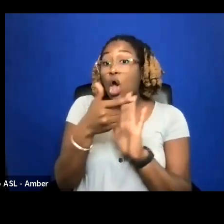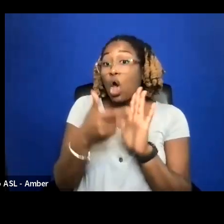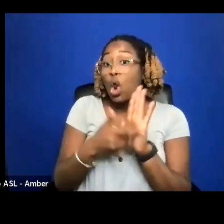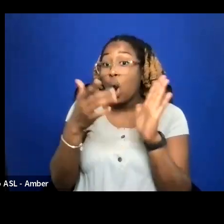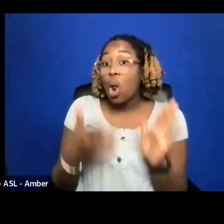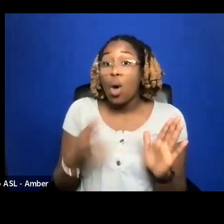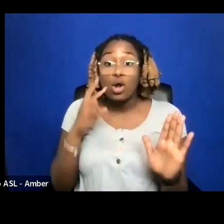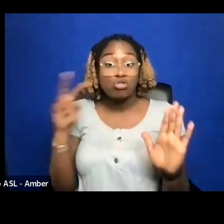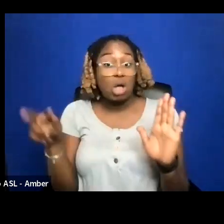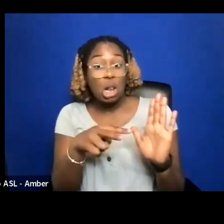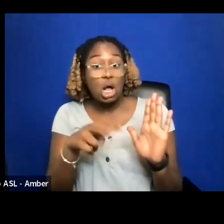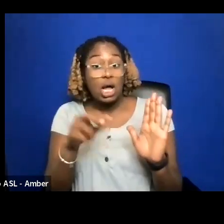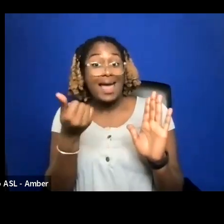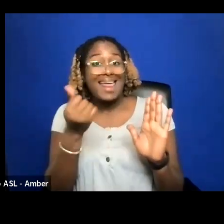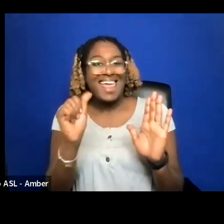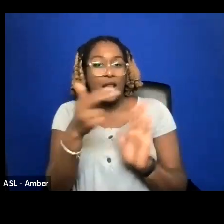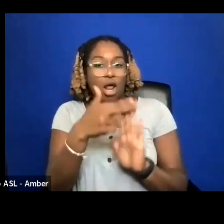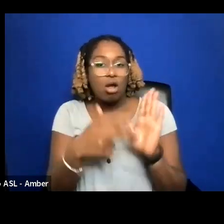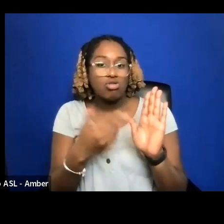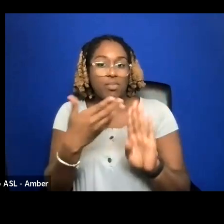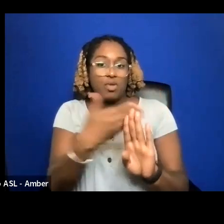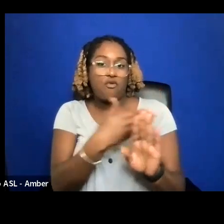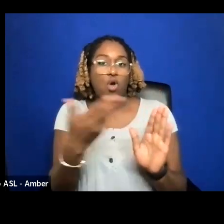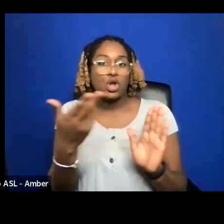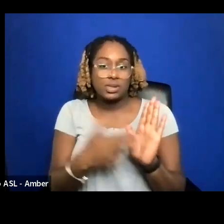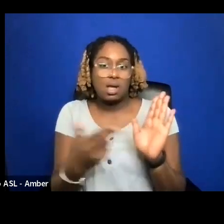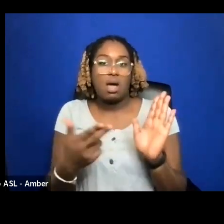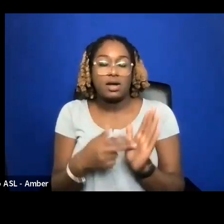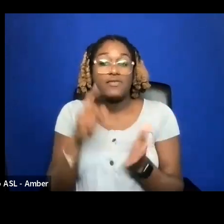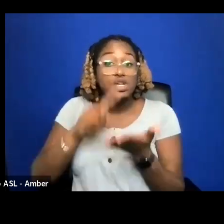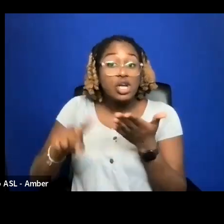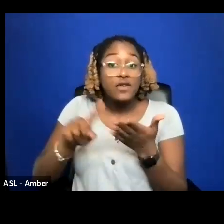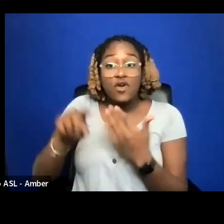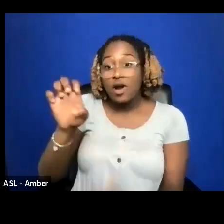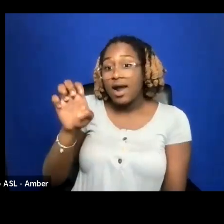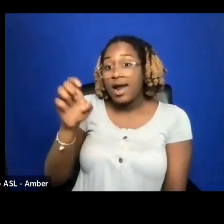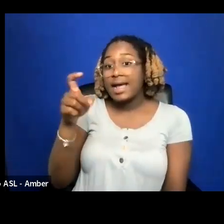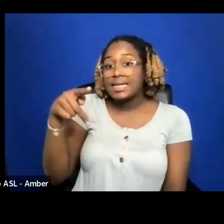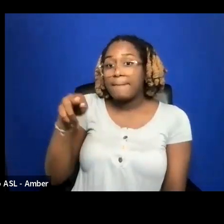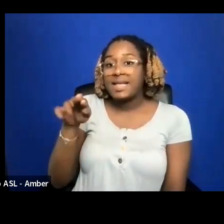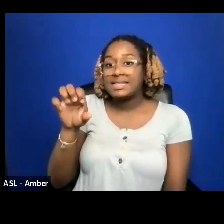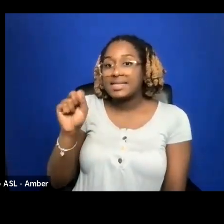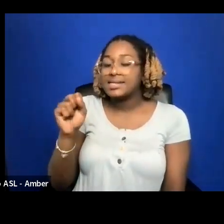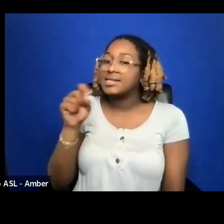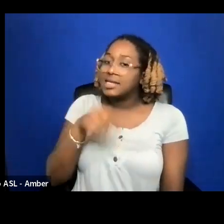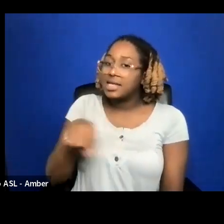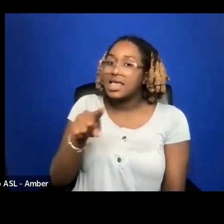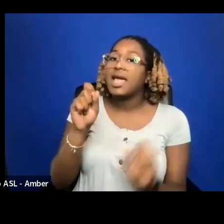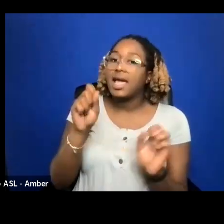CHECK FOR EXPENSES THAT THEY SAY THEY CAN RECOUP AND ASK FOR A CAP ON EXPENSES.